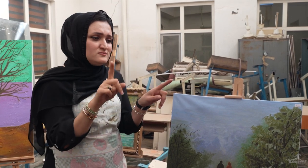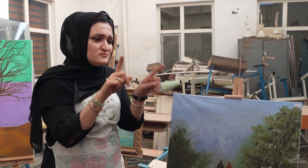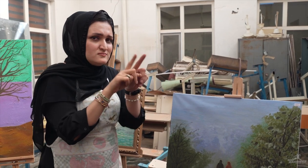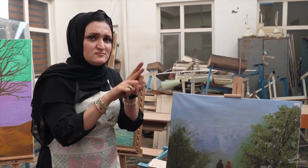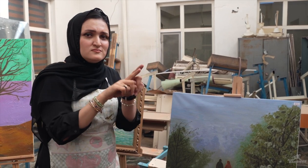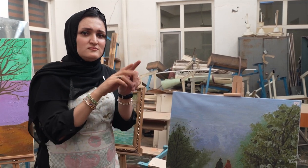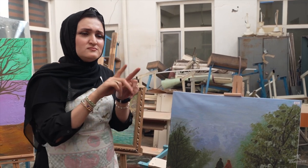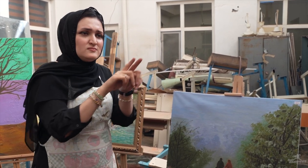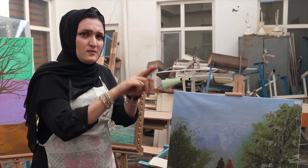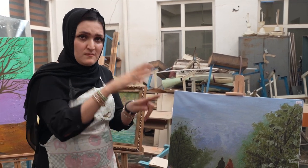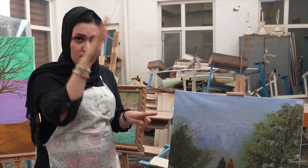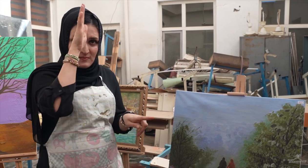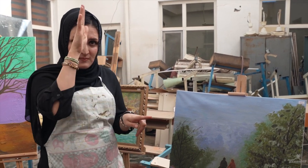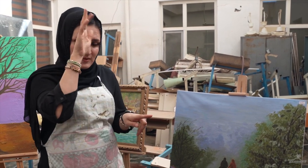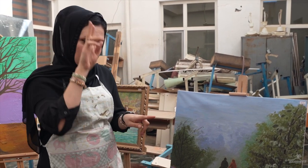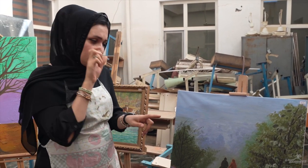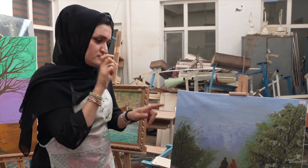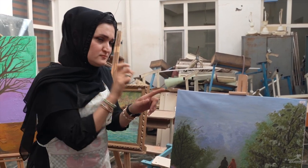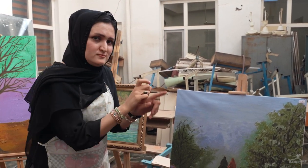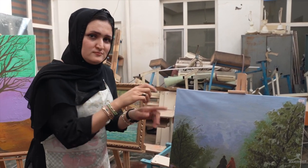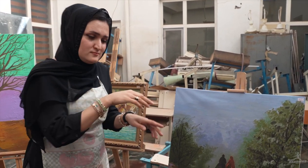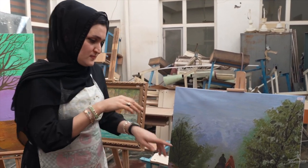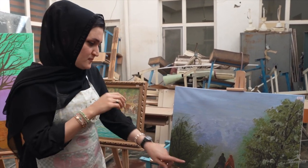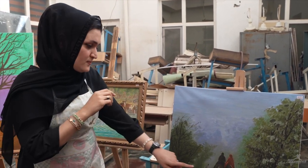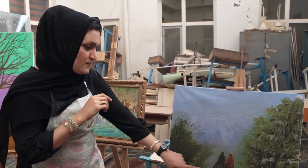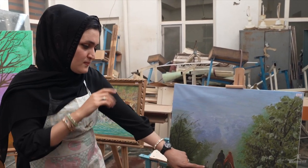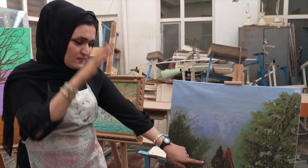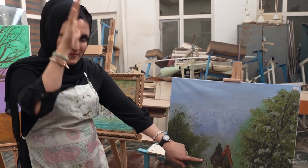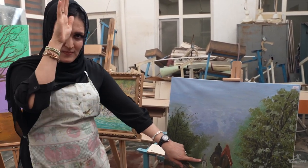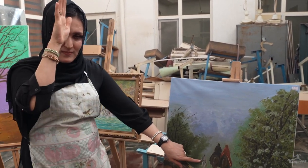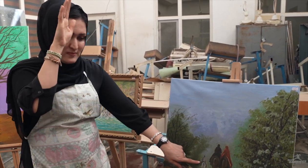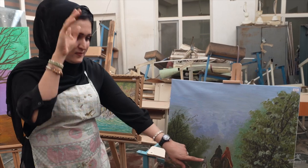Father always protects the daughters anywhere.